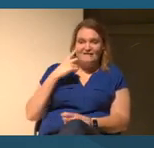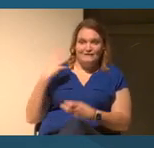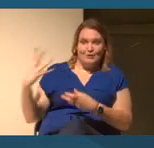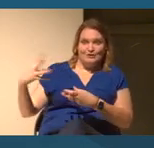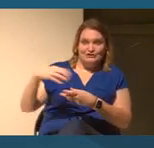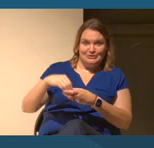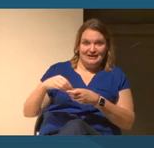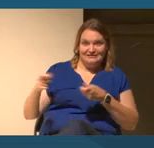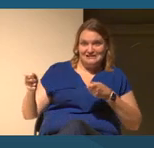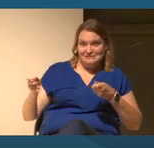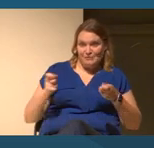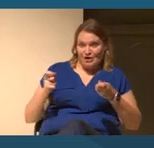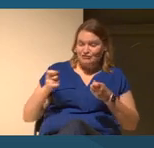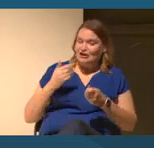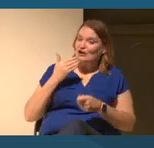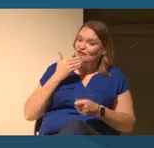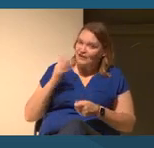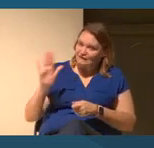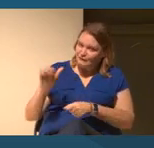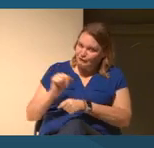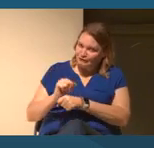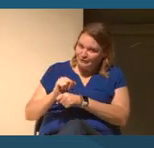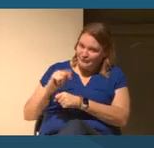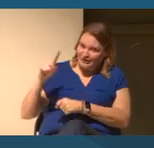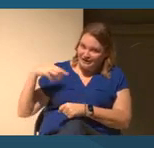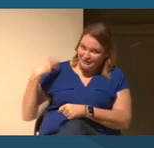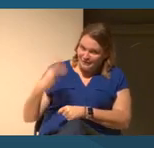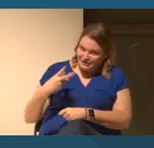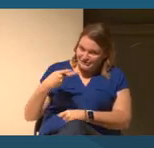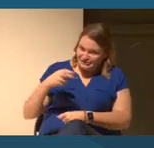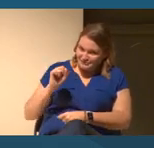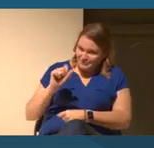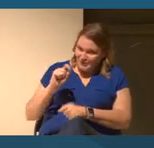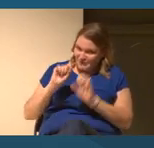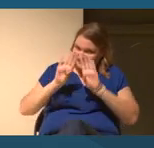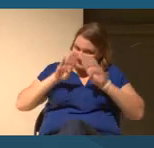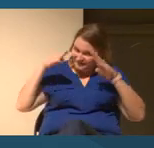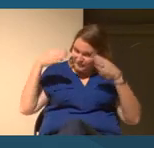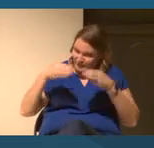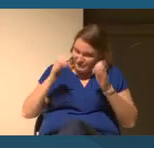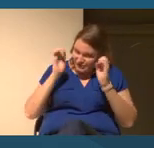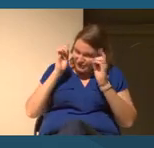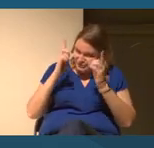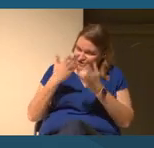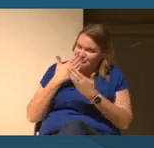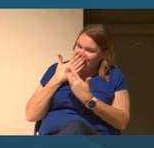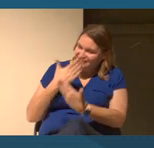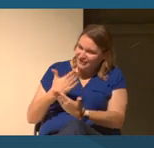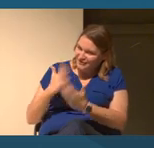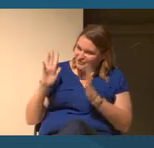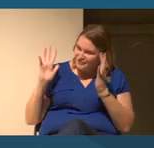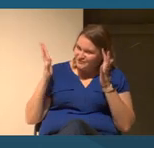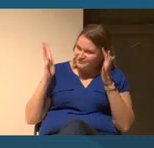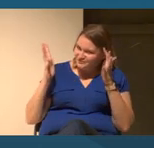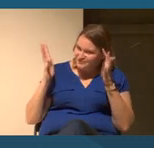Thank you for the work that you're doing at The Washington Post, and thank you for the focus on education. So let's get her applause.